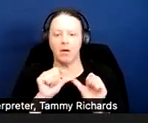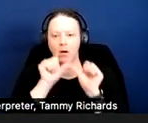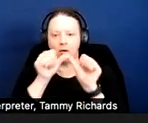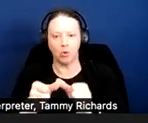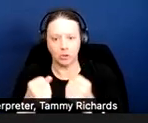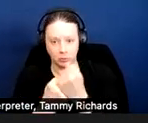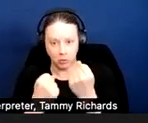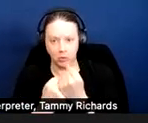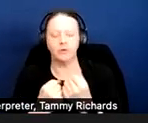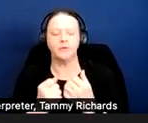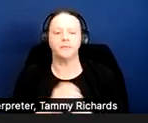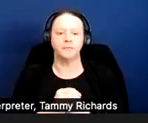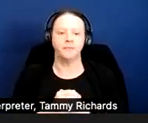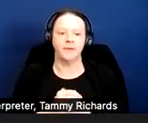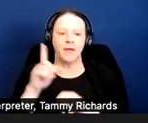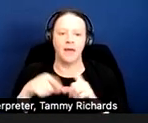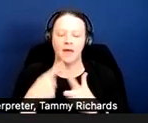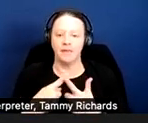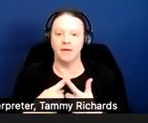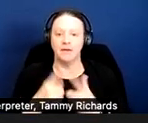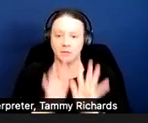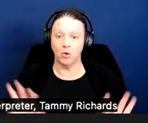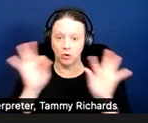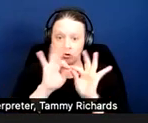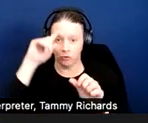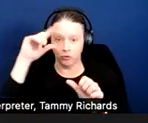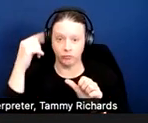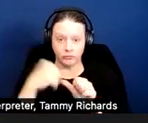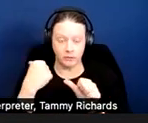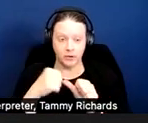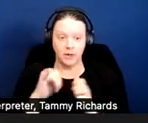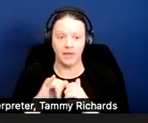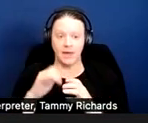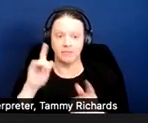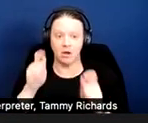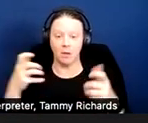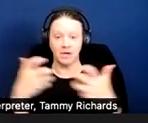And then it's important to note that accommodations may not be required if there's repeat violations